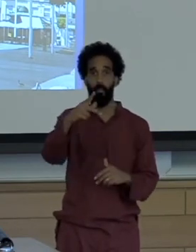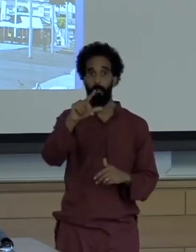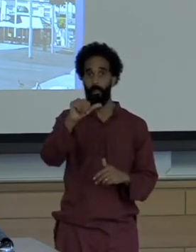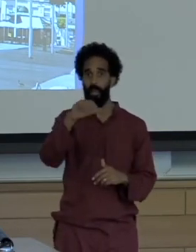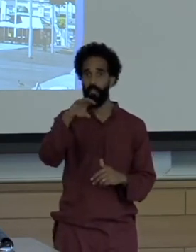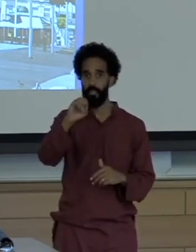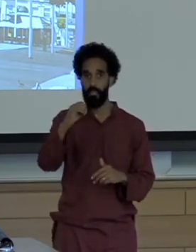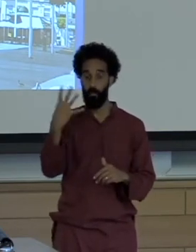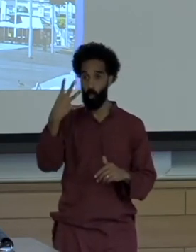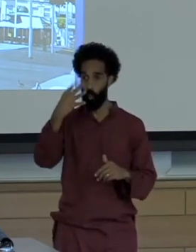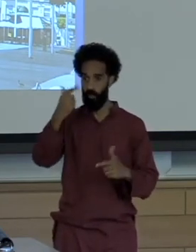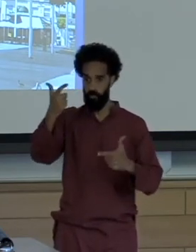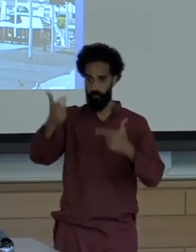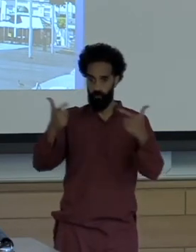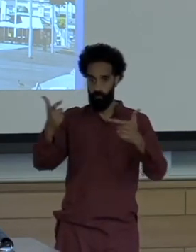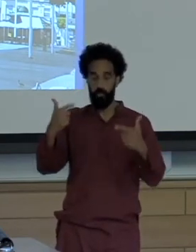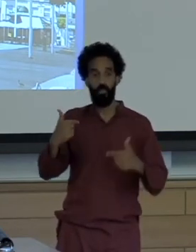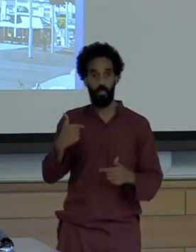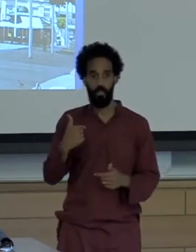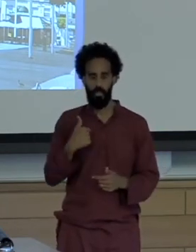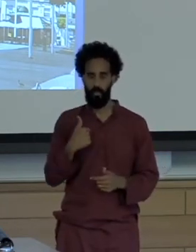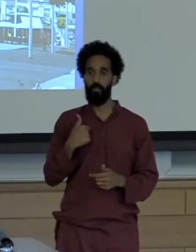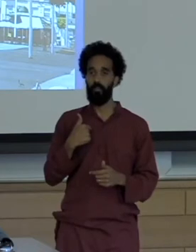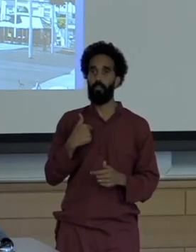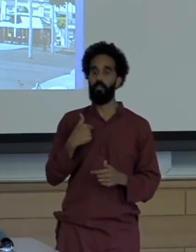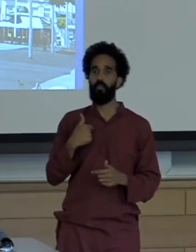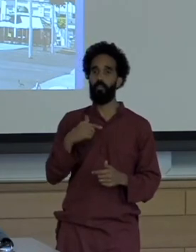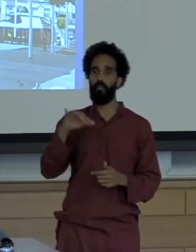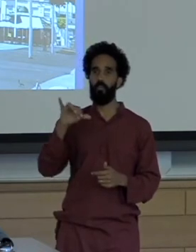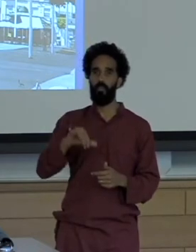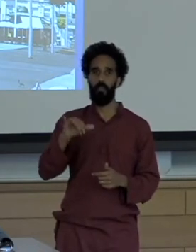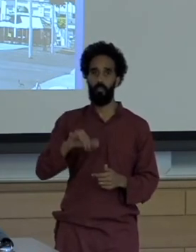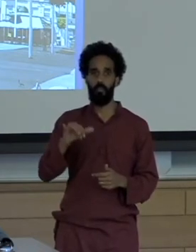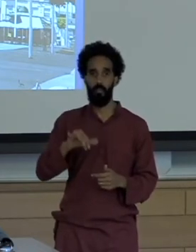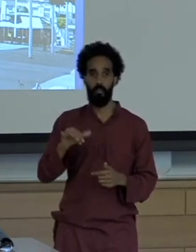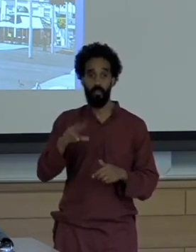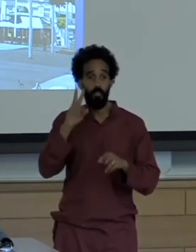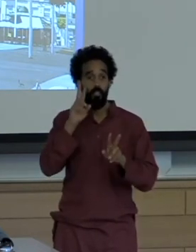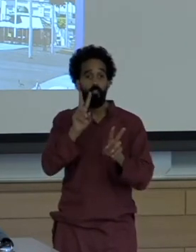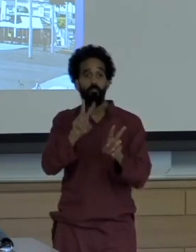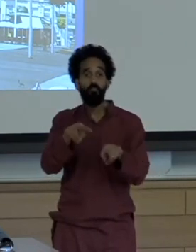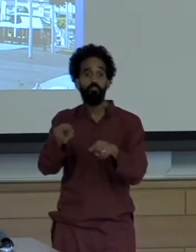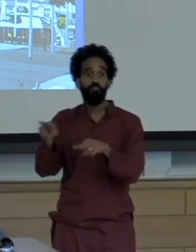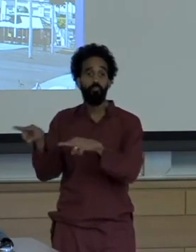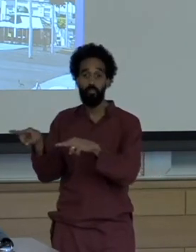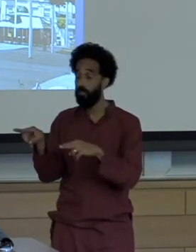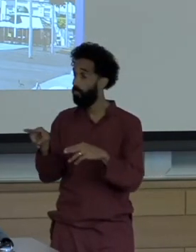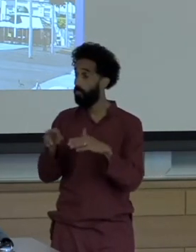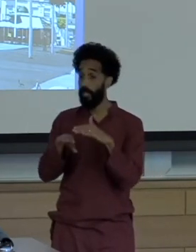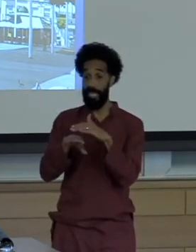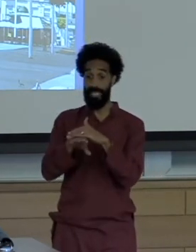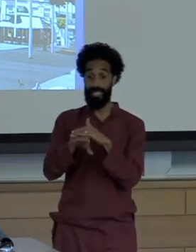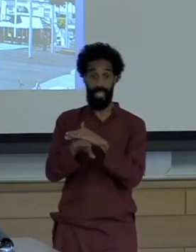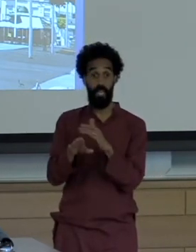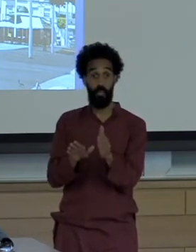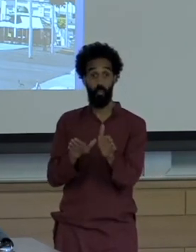Was stunned to find myself during the tour inside the very room where Queen Isabella